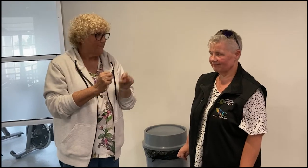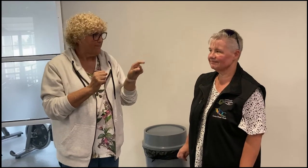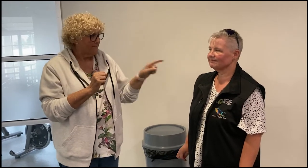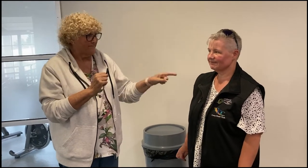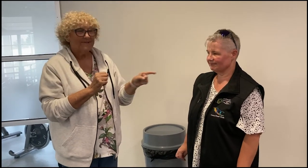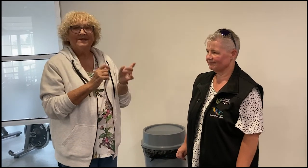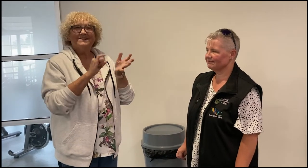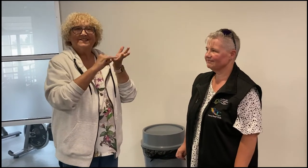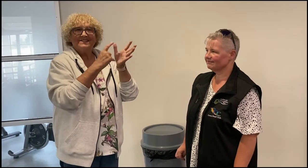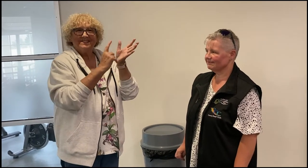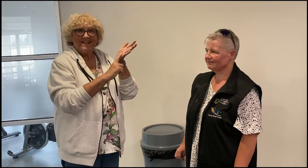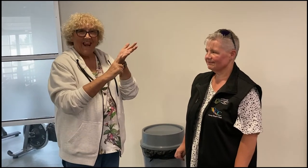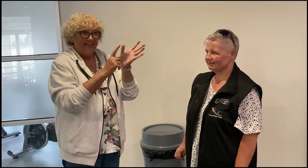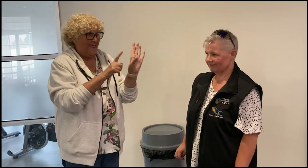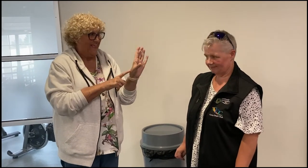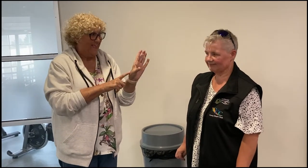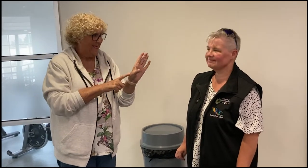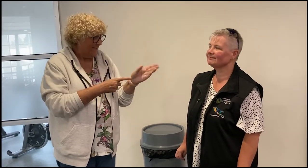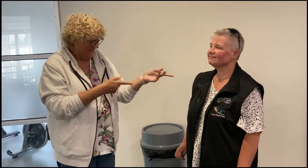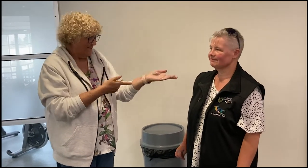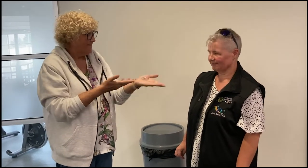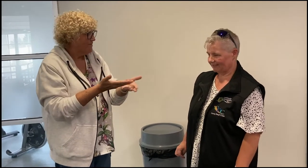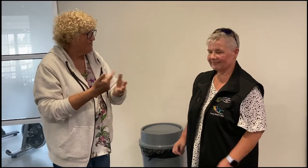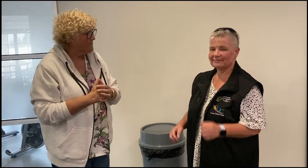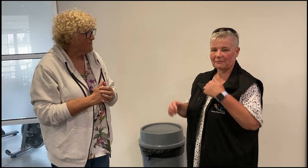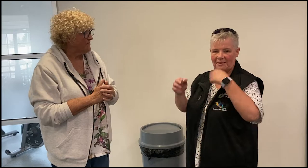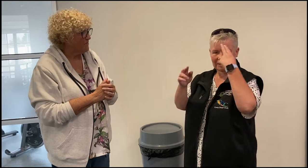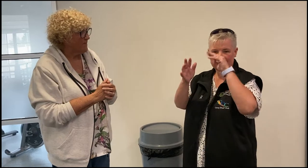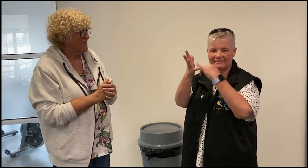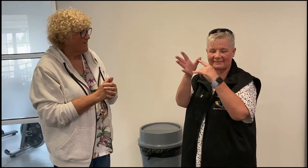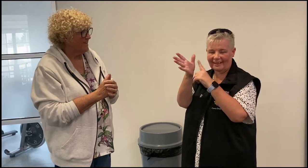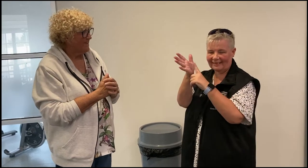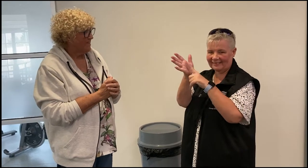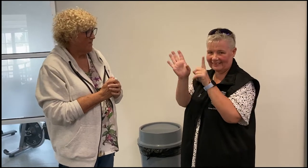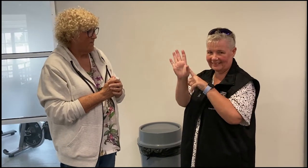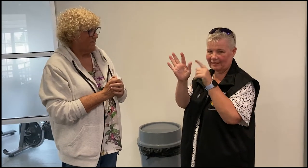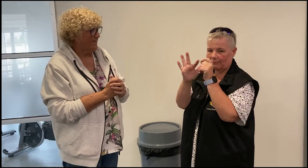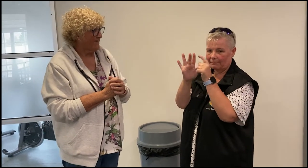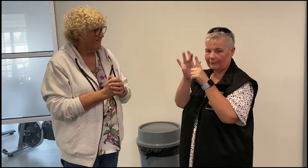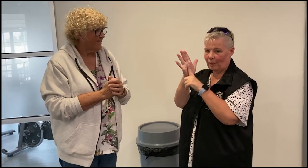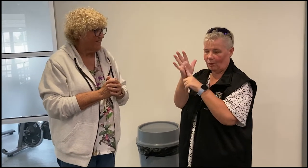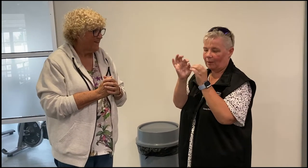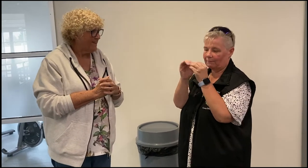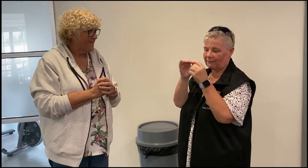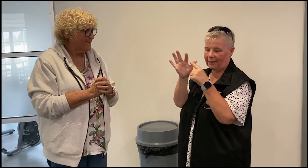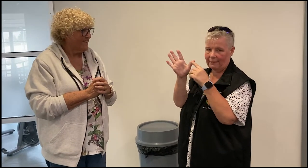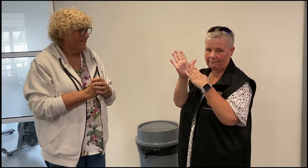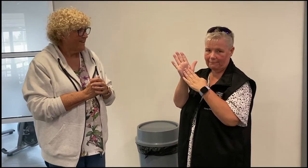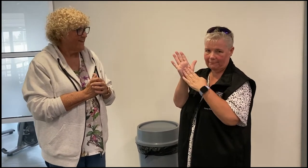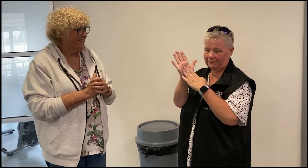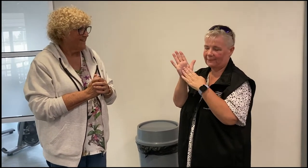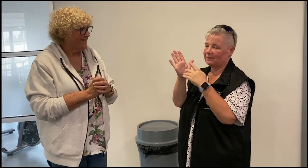and this is Sally. Hello, I’m Sally Pilbeam,